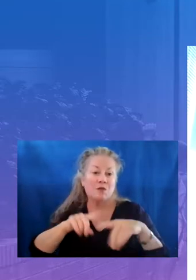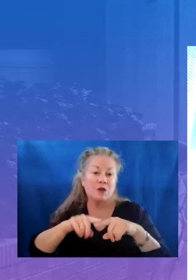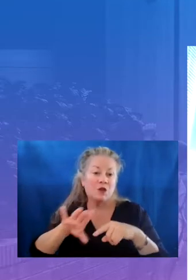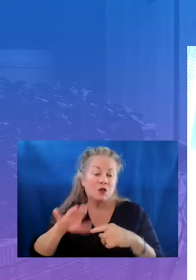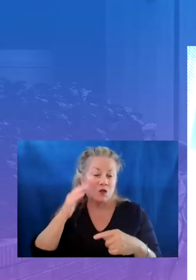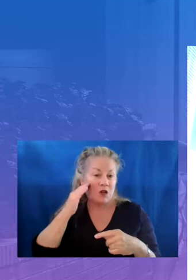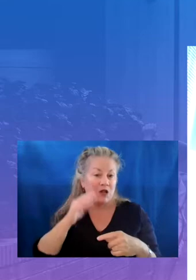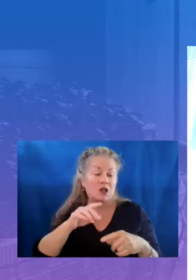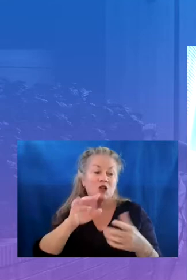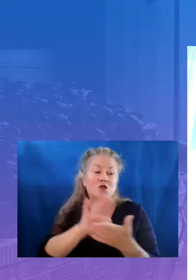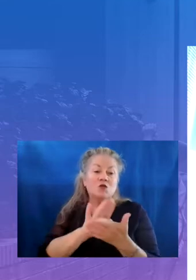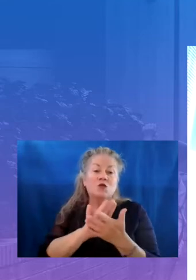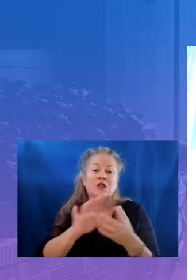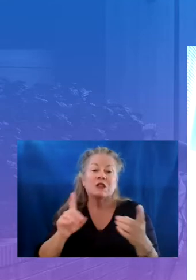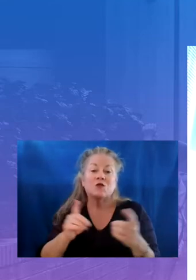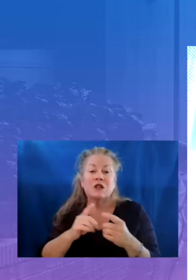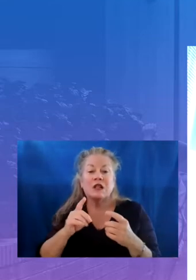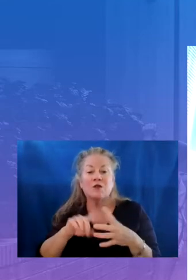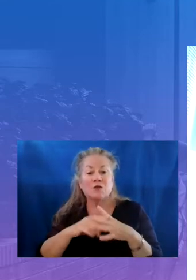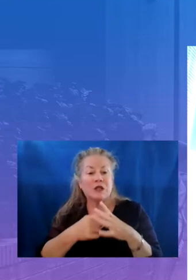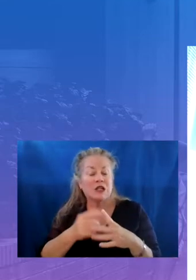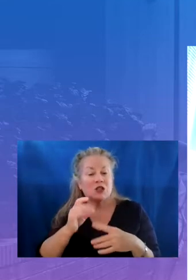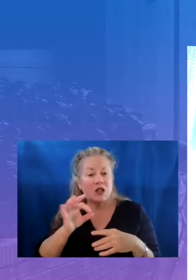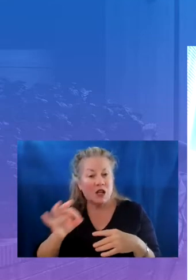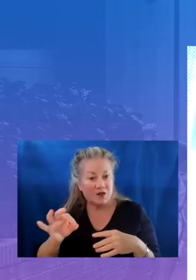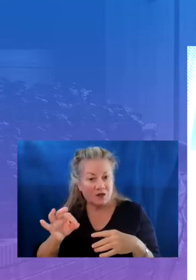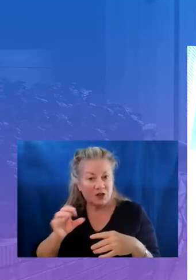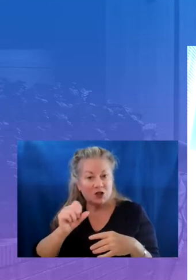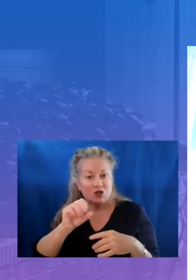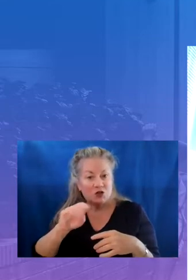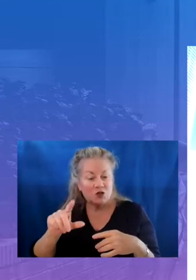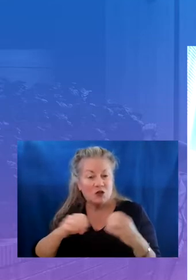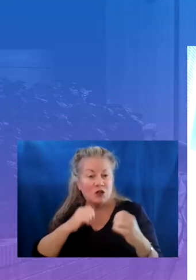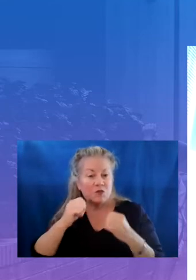consider the implementation of social emotional learning school-wide initiatives